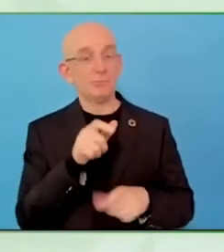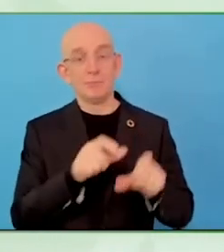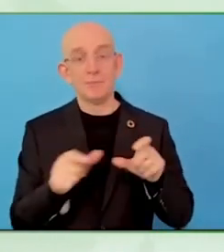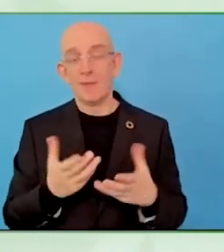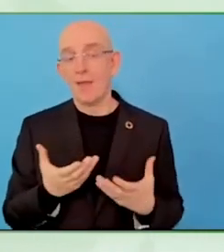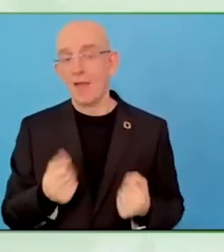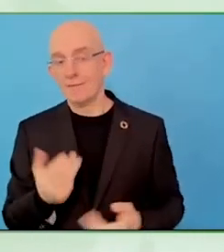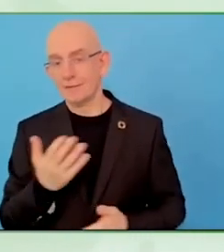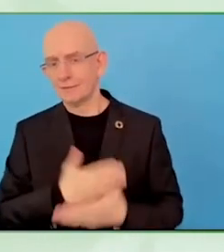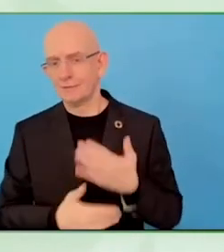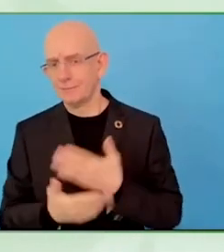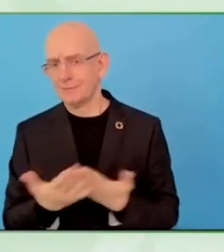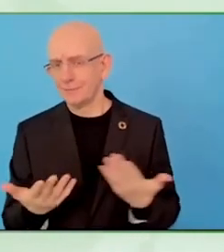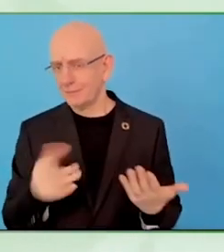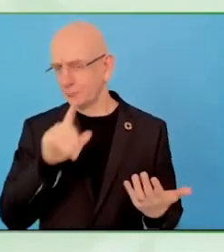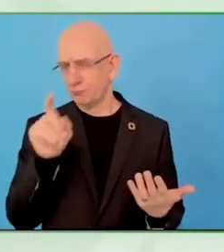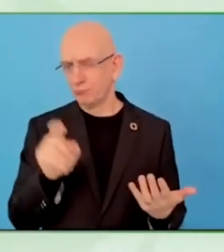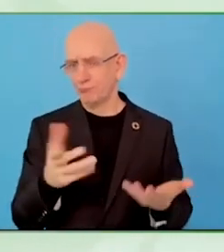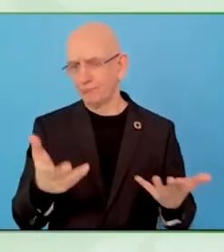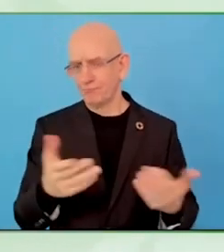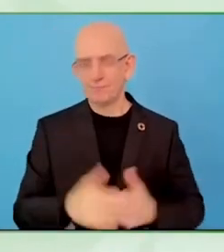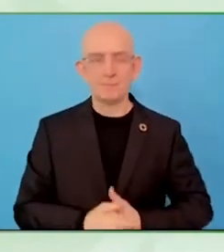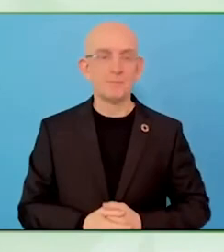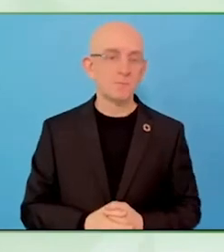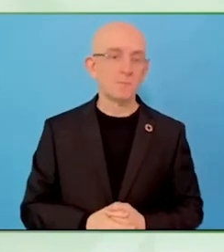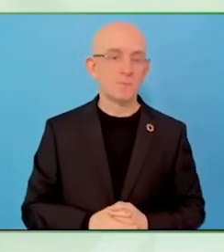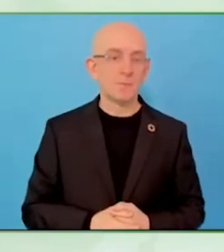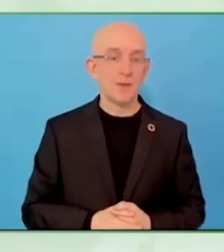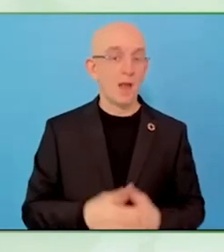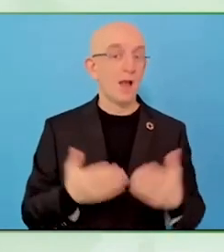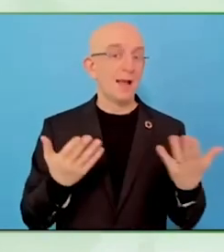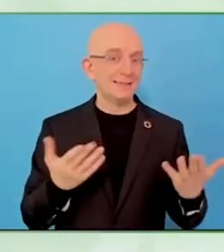because everybody out there is really looking forward to hearing